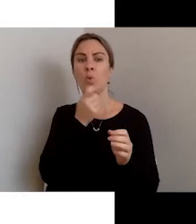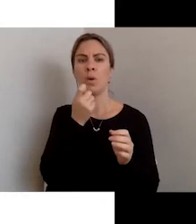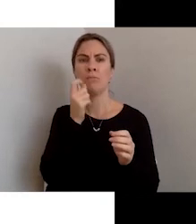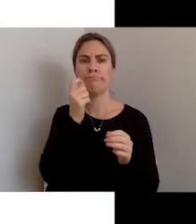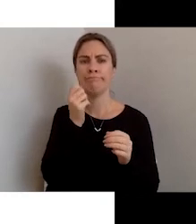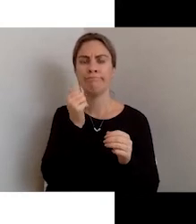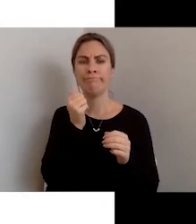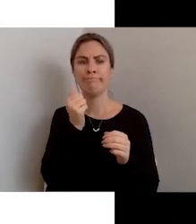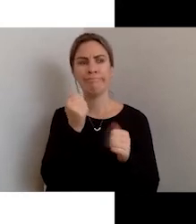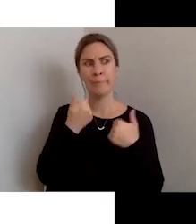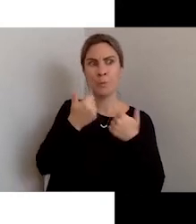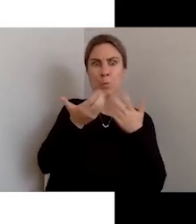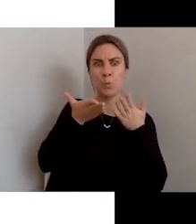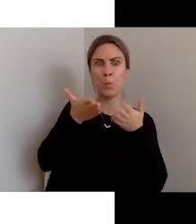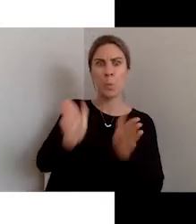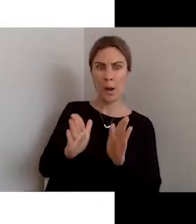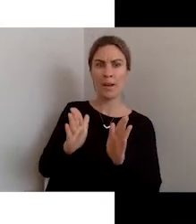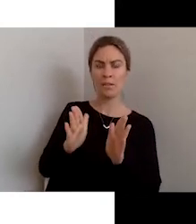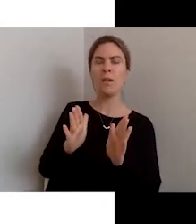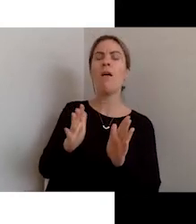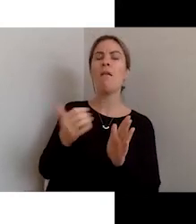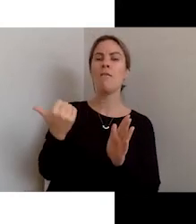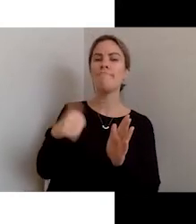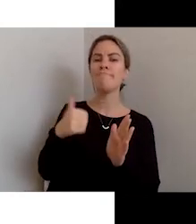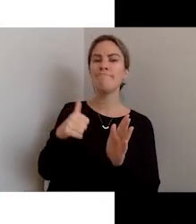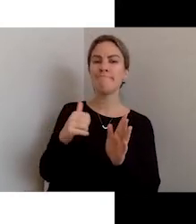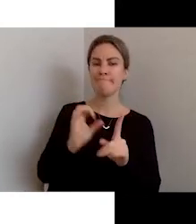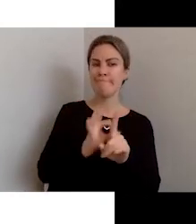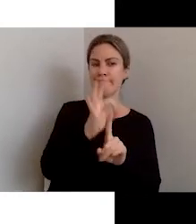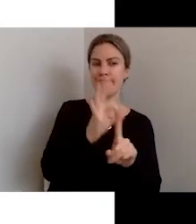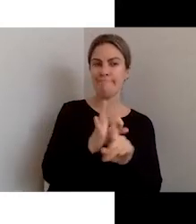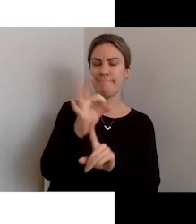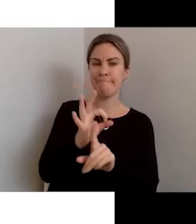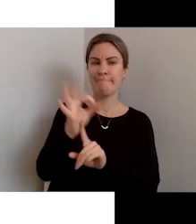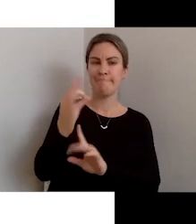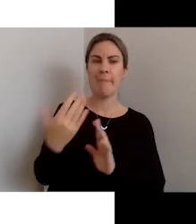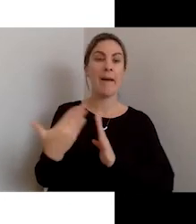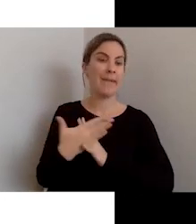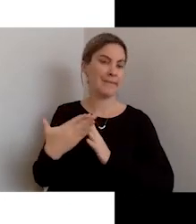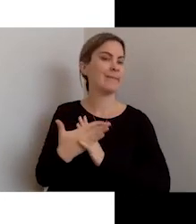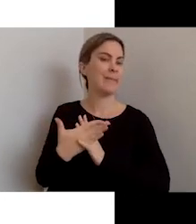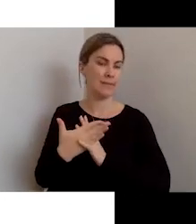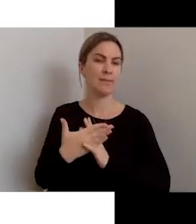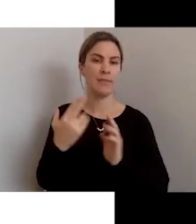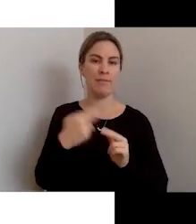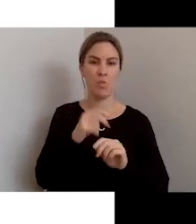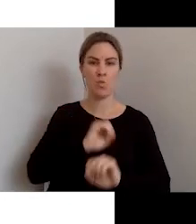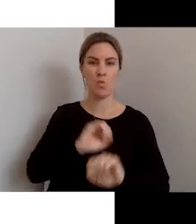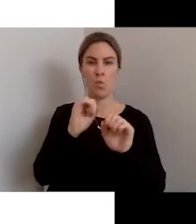ways to get acquainted with some accessibility best practice. Here